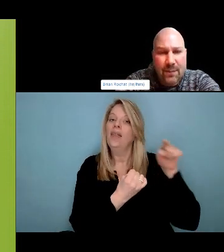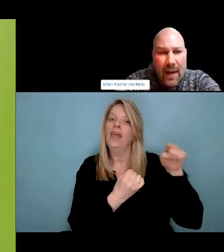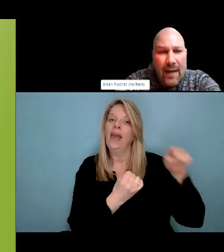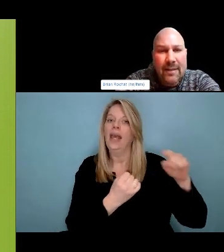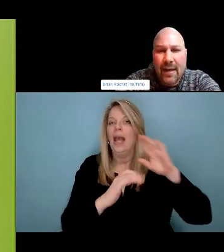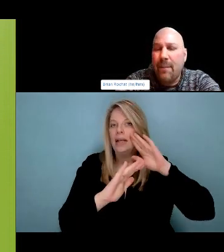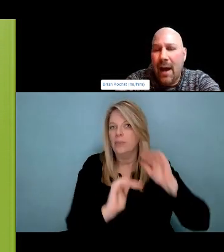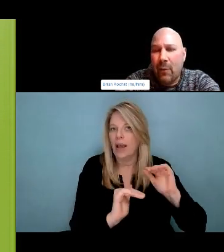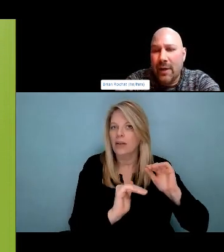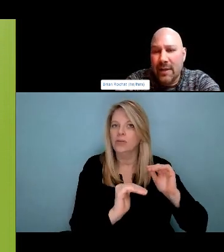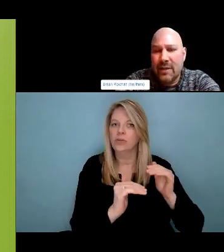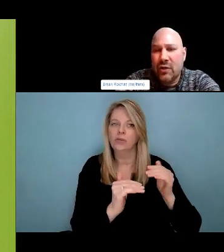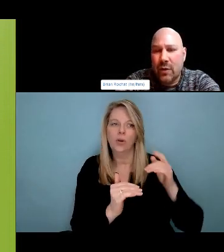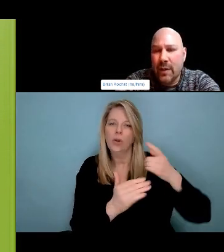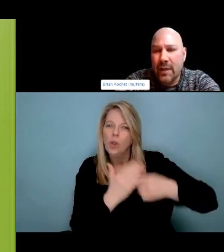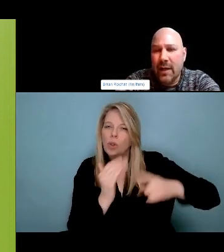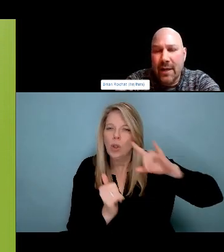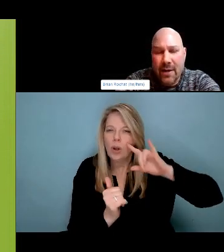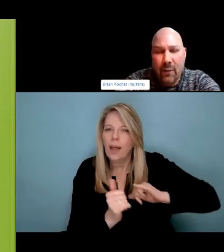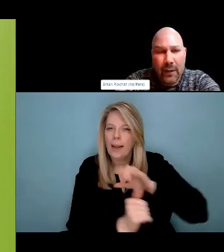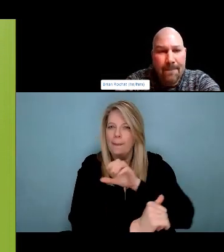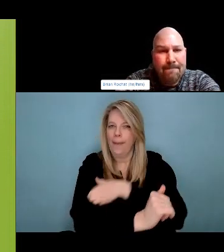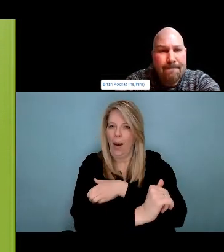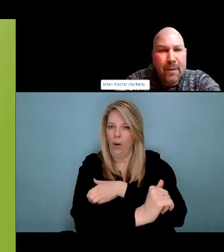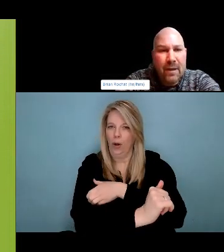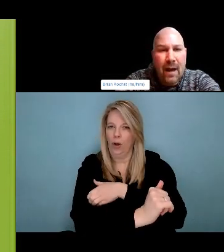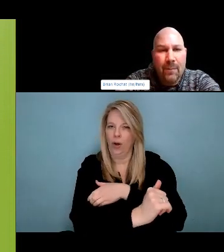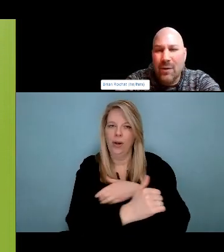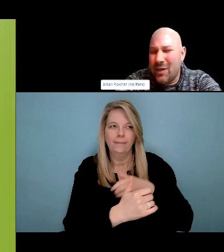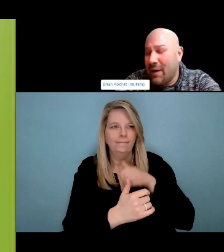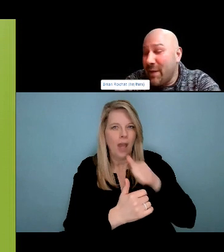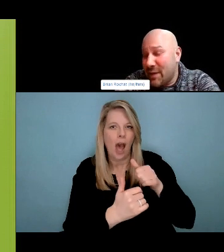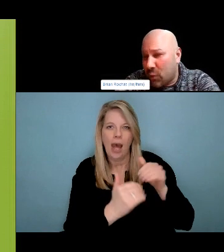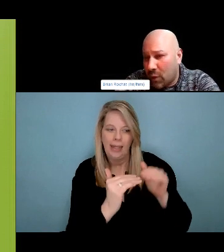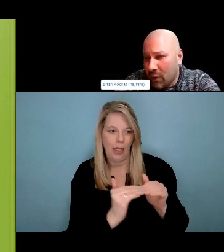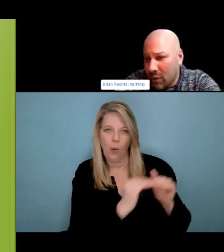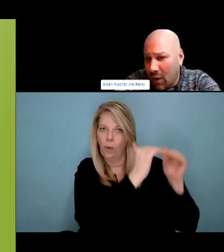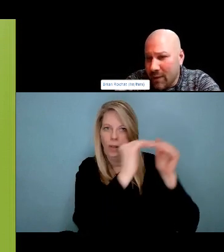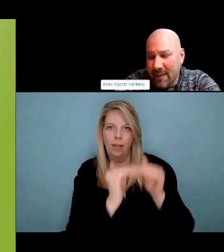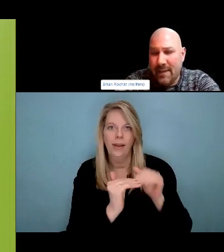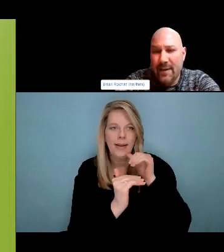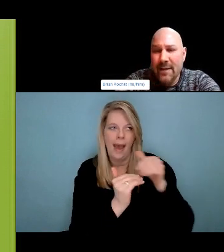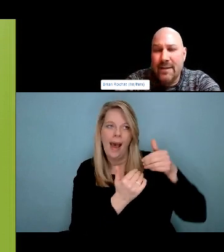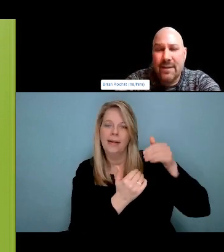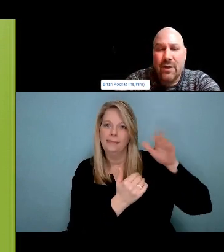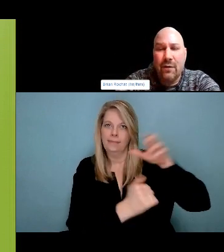Dijk, I felt, you know, right away that it was his eagle. I'm an 18 man with 3 indigenous